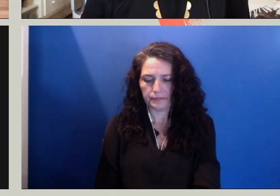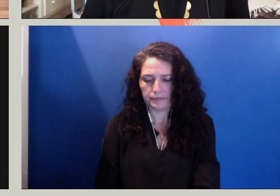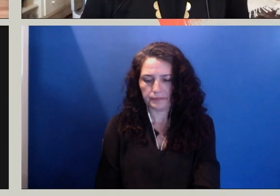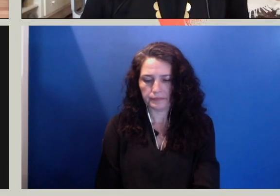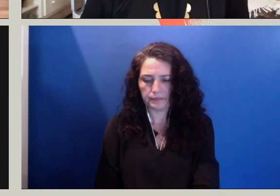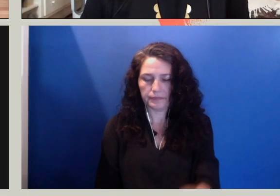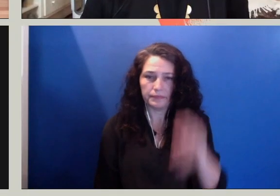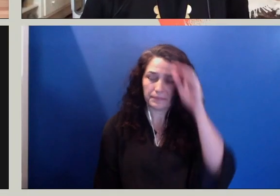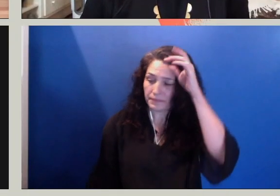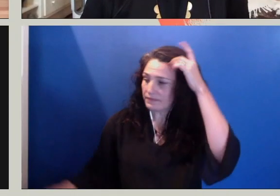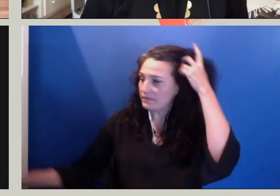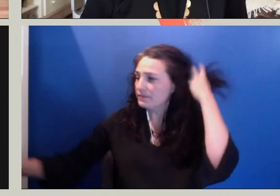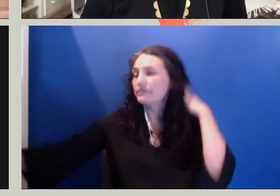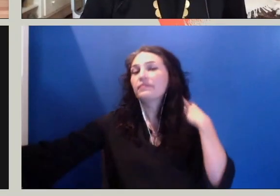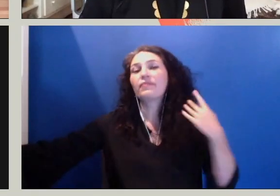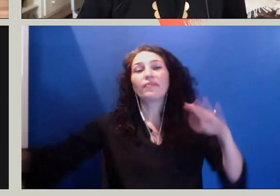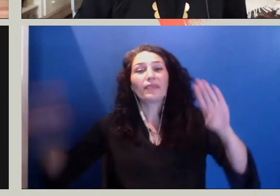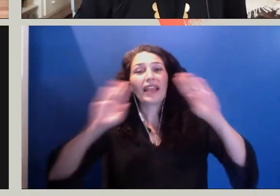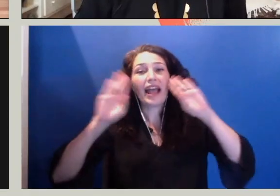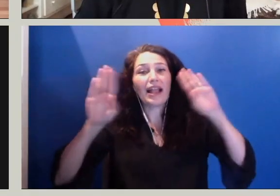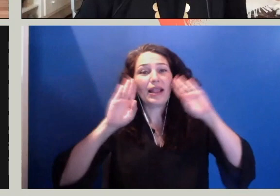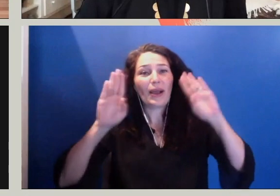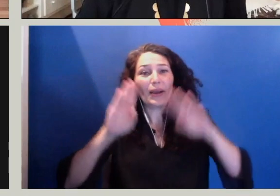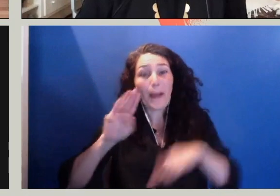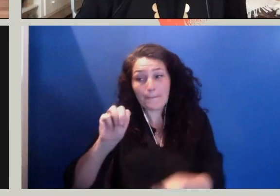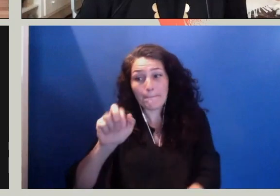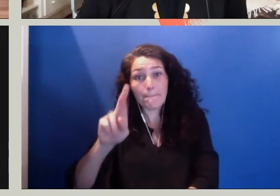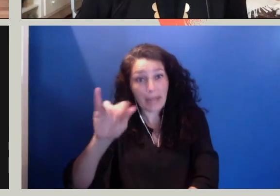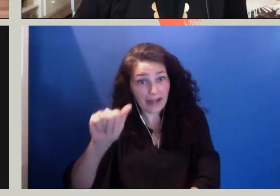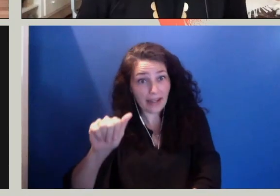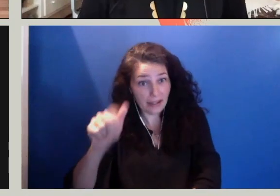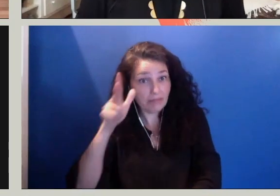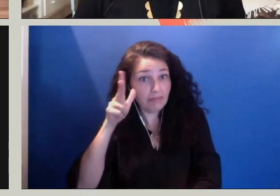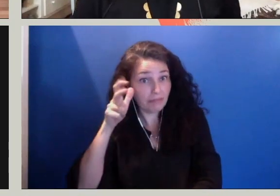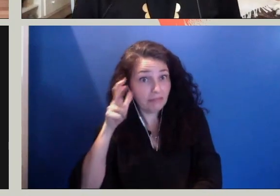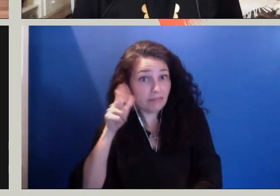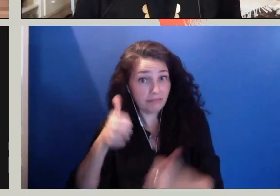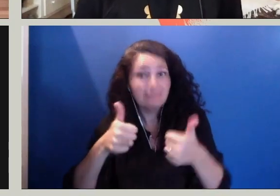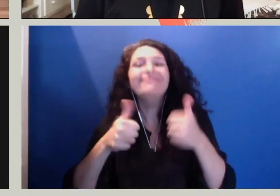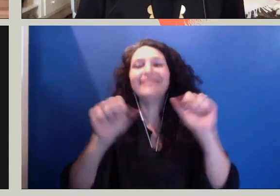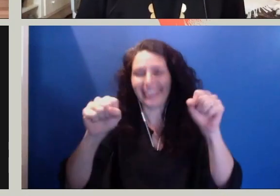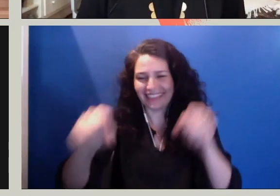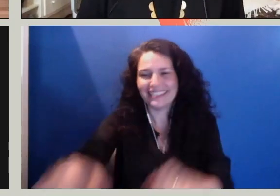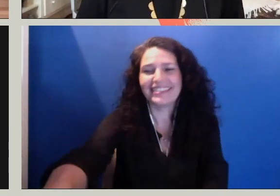Hi, everyone. Maria, can you hear me OK? Yes, I can. Can you hear me? I can.